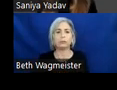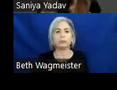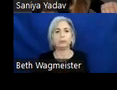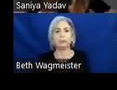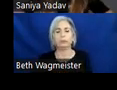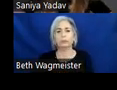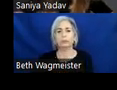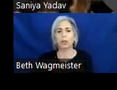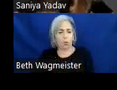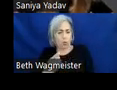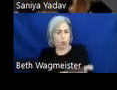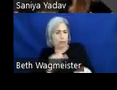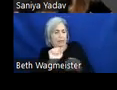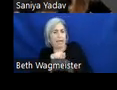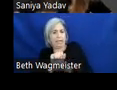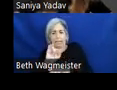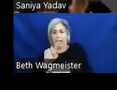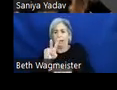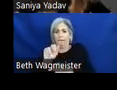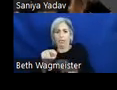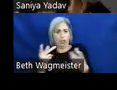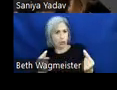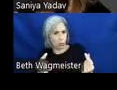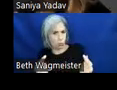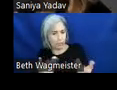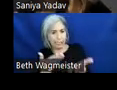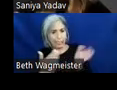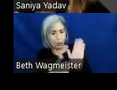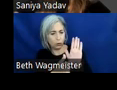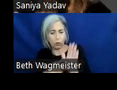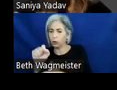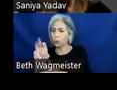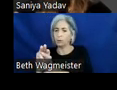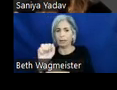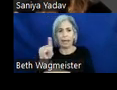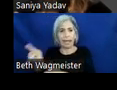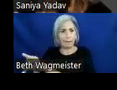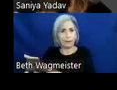What task does Ivan do? Here we highlight social media apps and user engagement application.